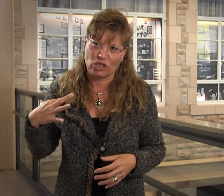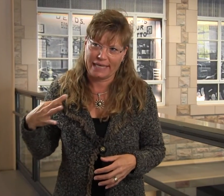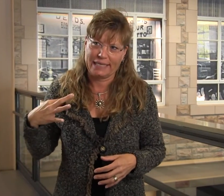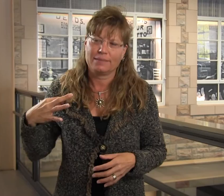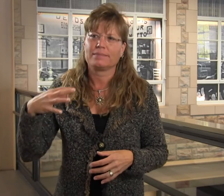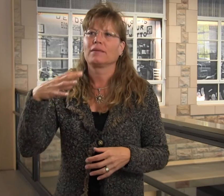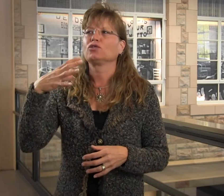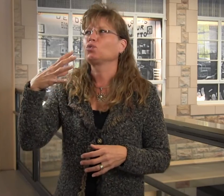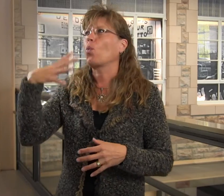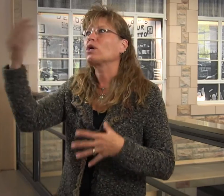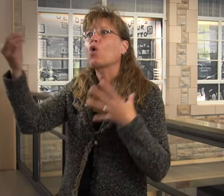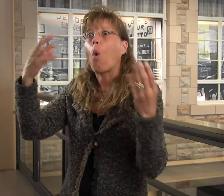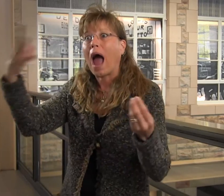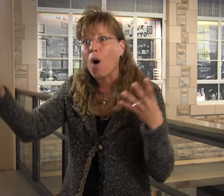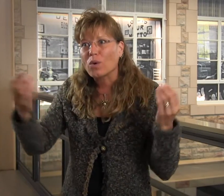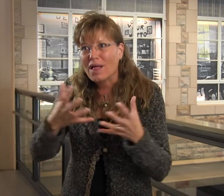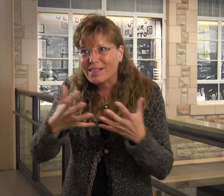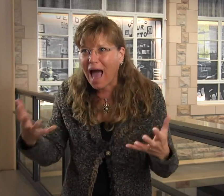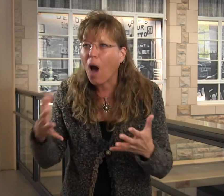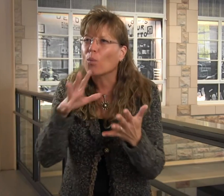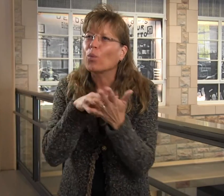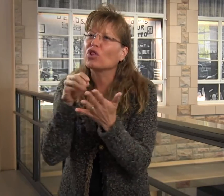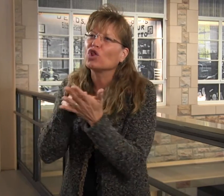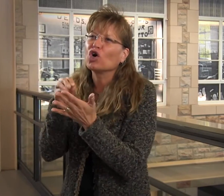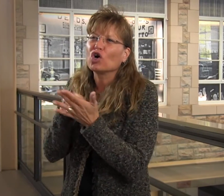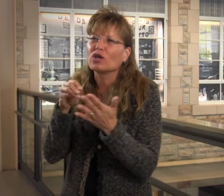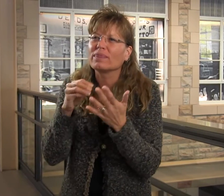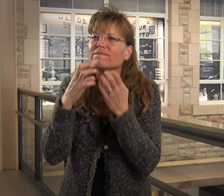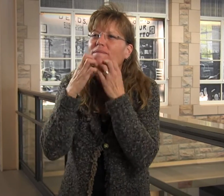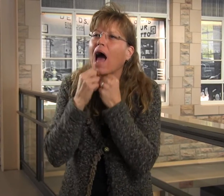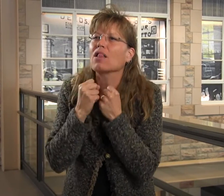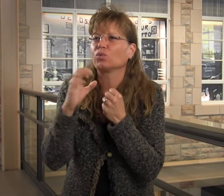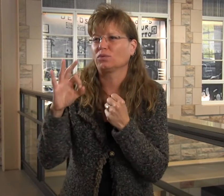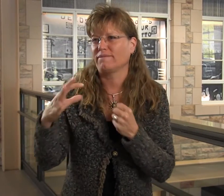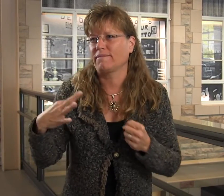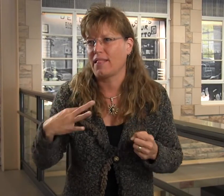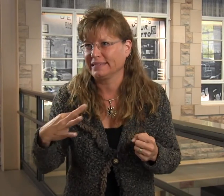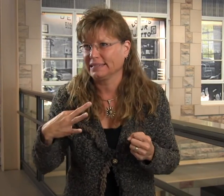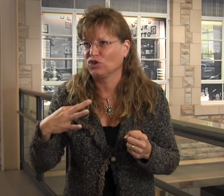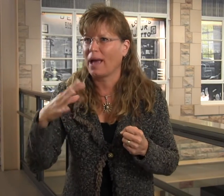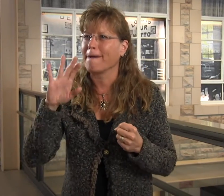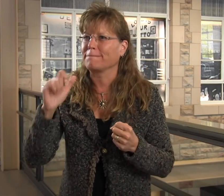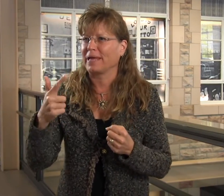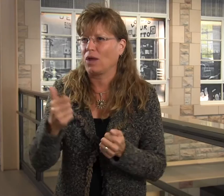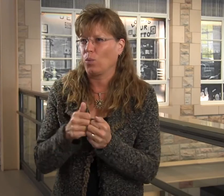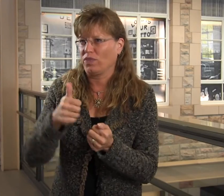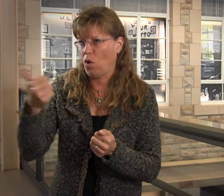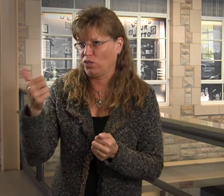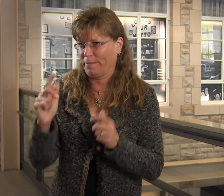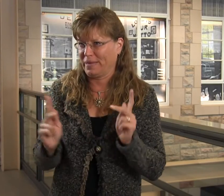of volunteering, so we go out a lot. We've learned the values of volunteering by being